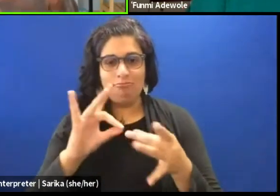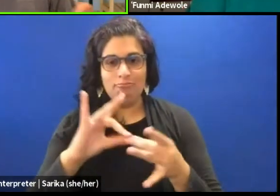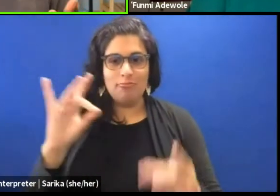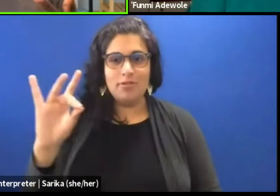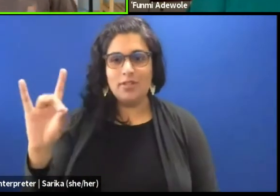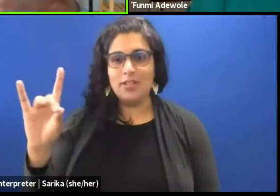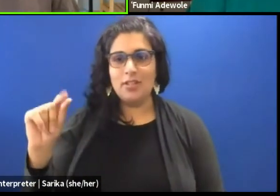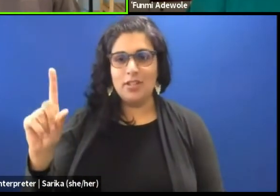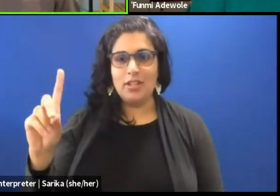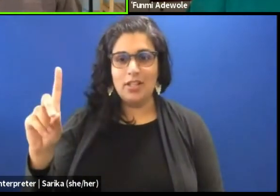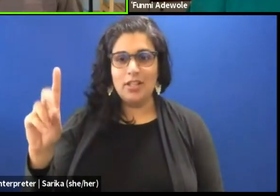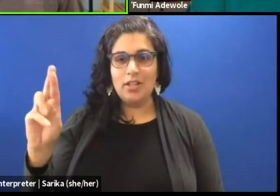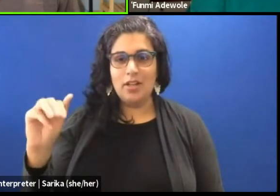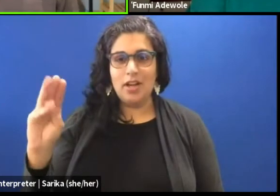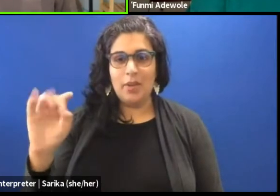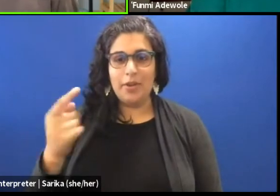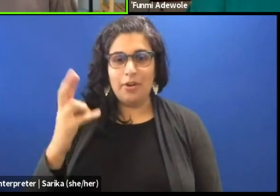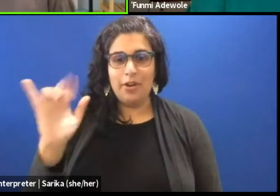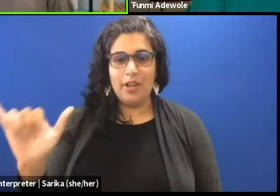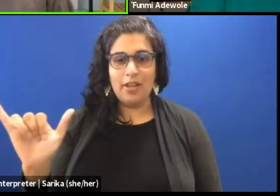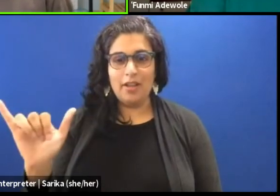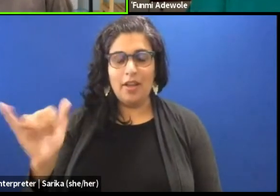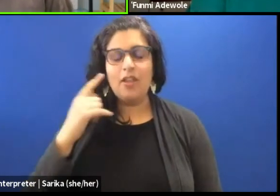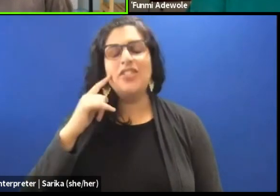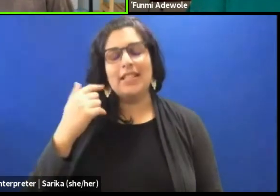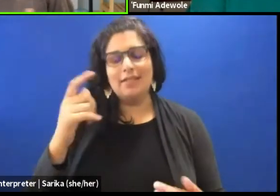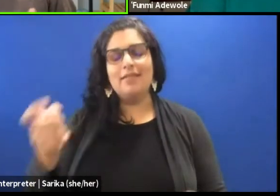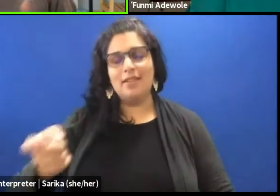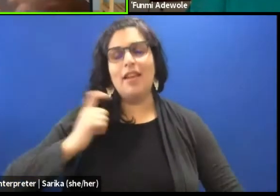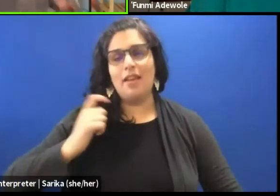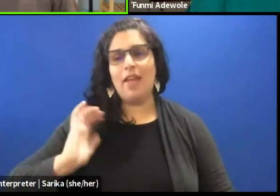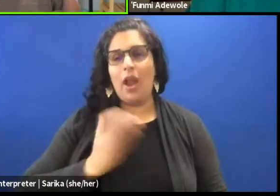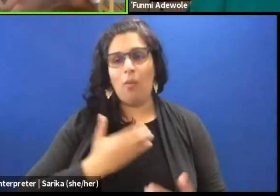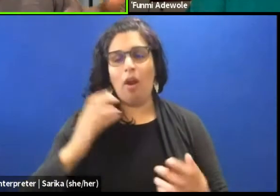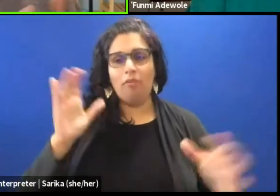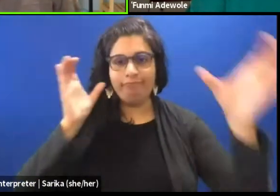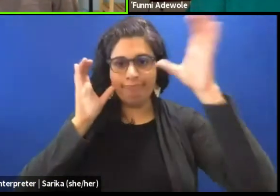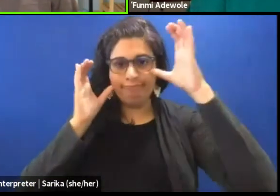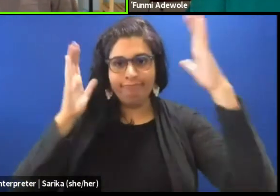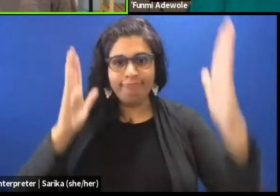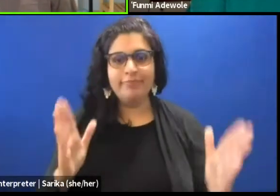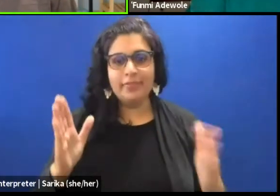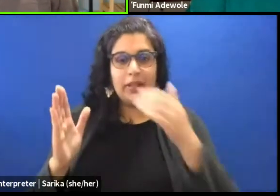that context of where we are coming at. And before you dissect I just wanna say for listeners,